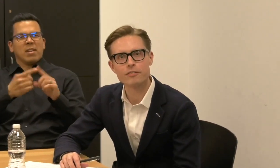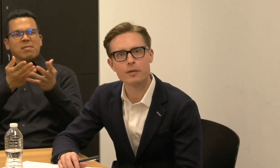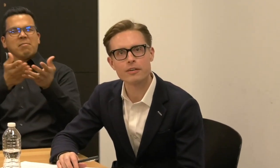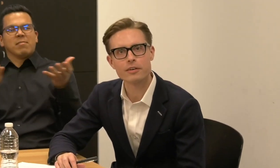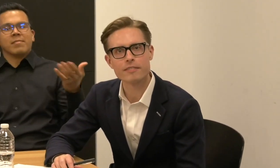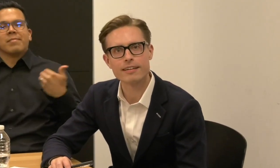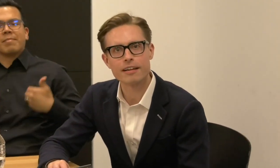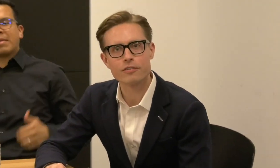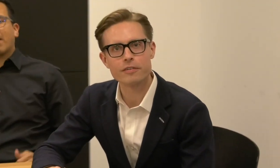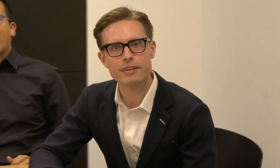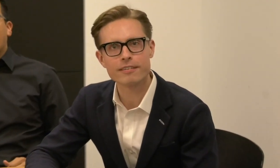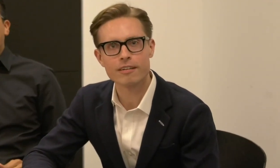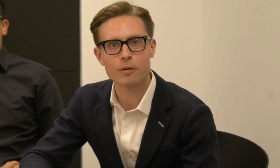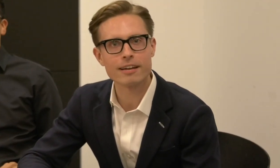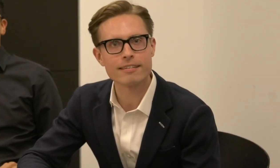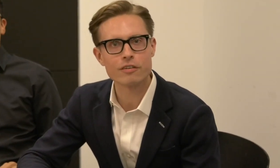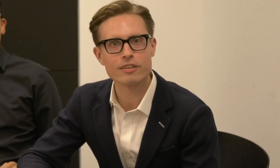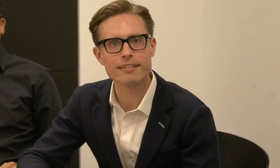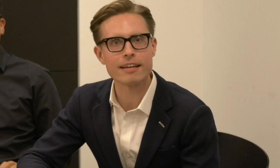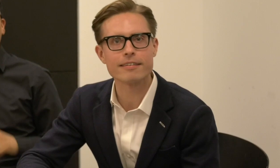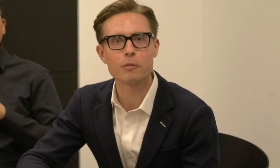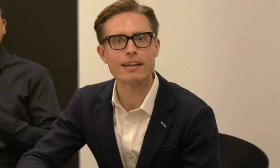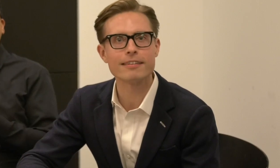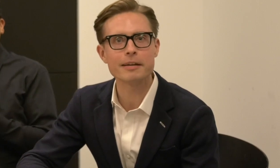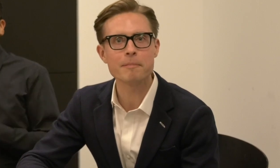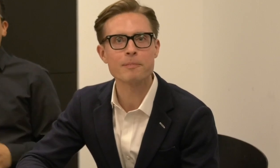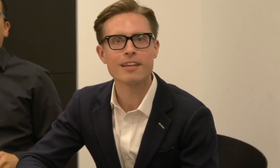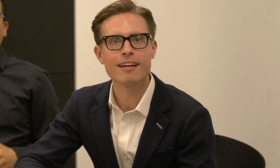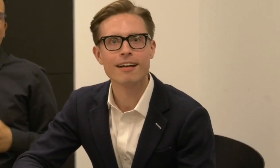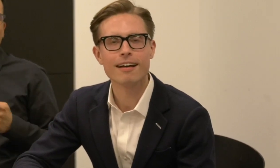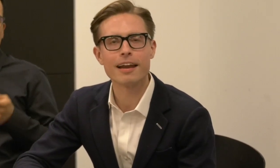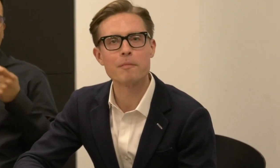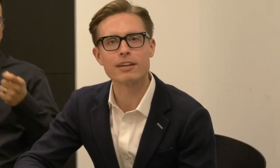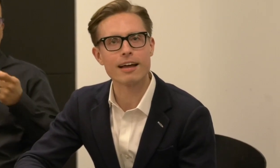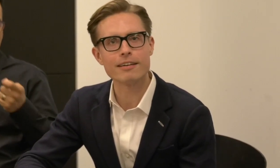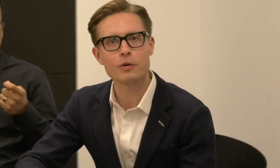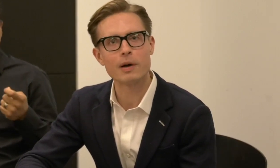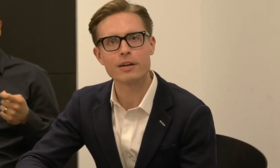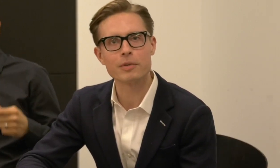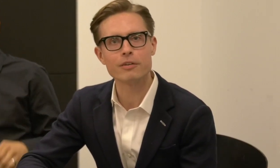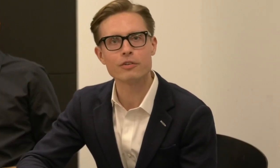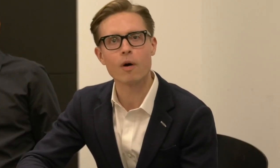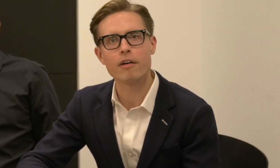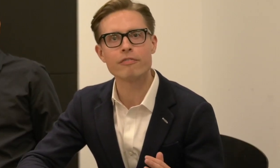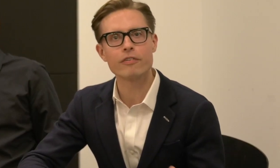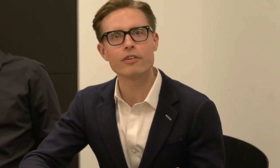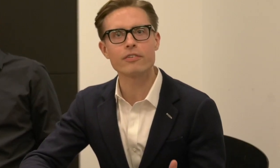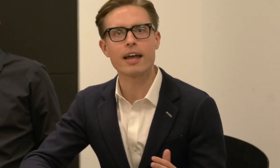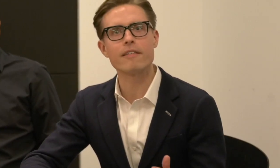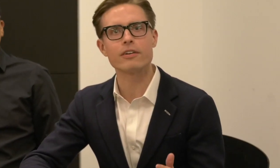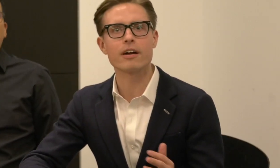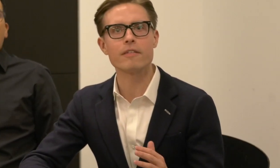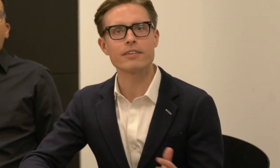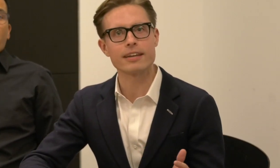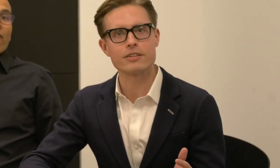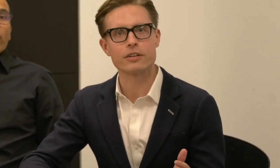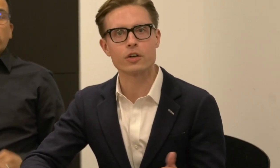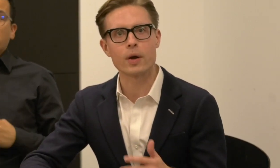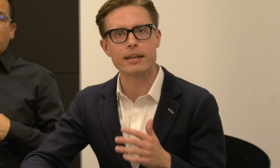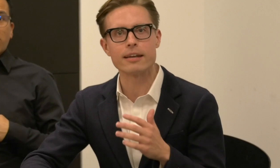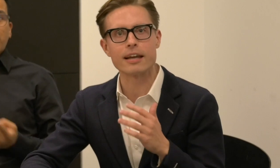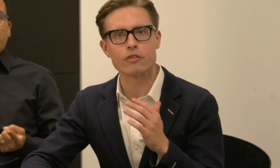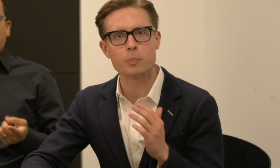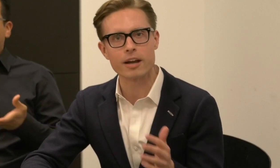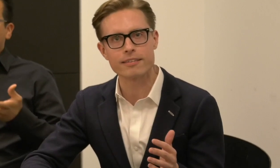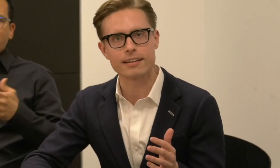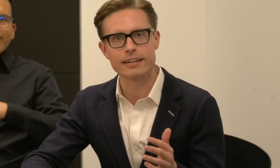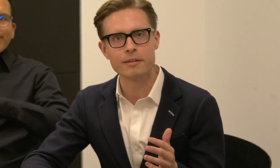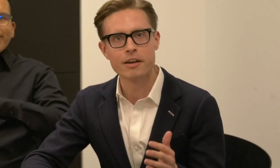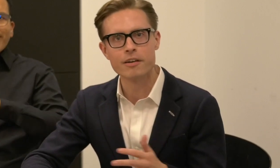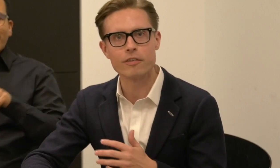Dance NYC and I am delighted to welcome you to our first ever conversation created expressly